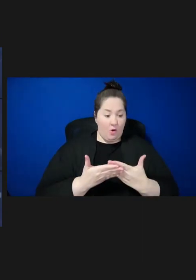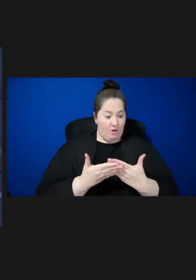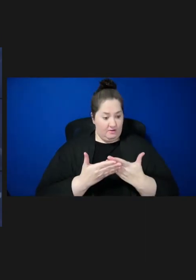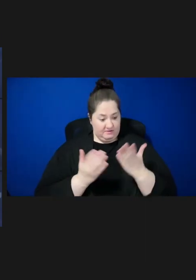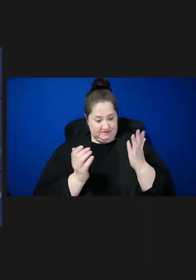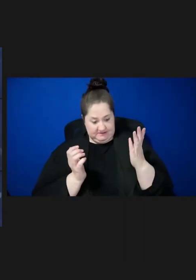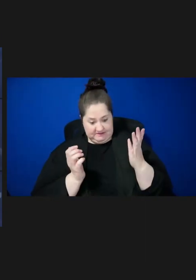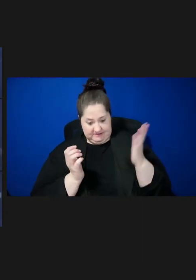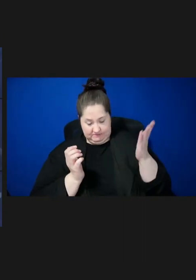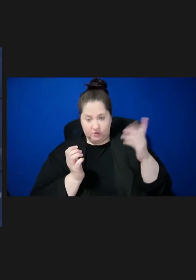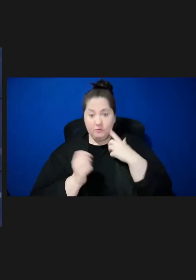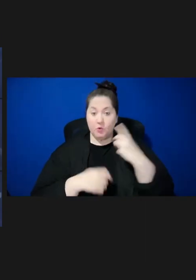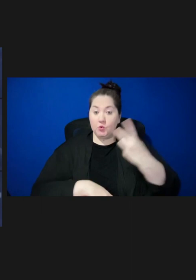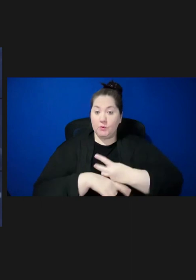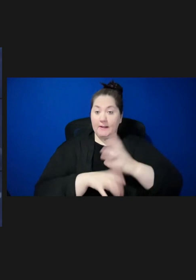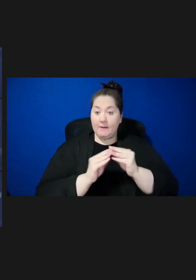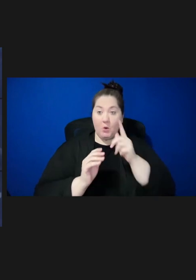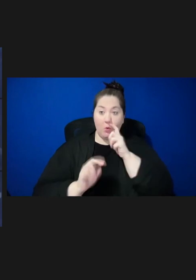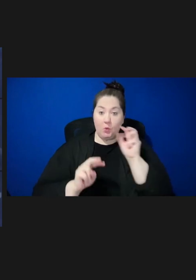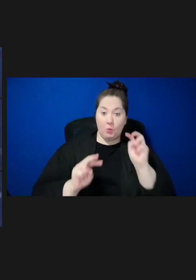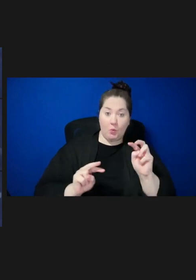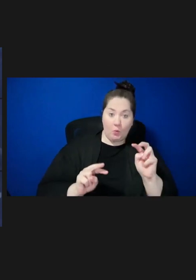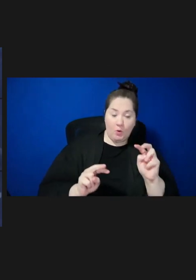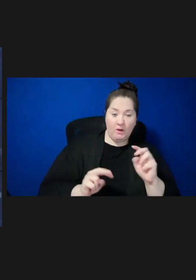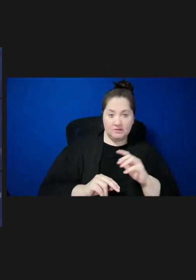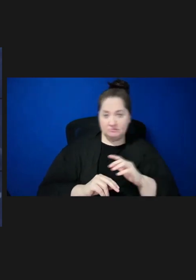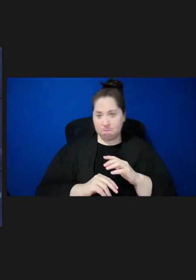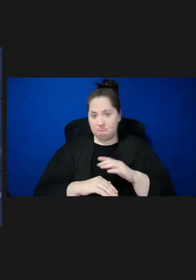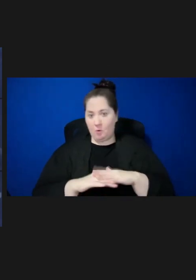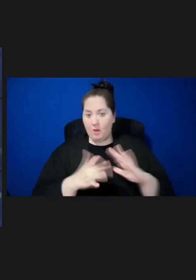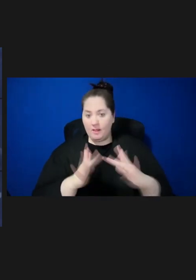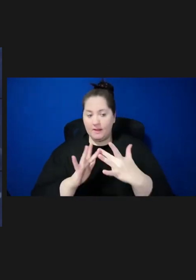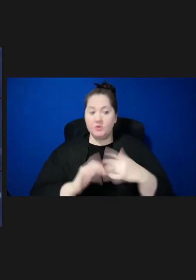and those watching online. As the assistant secretary for Health,